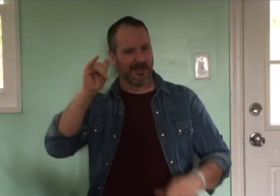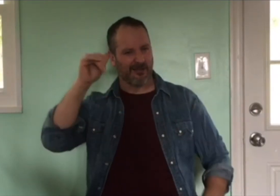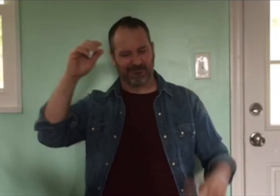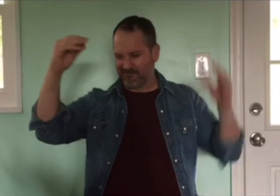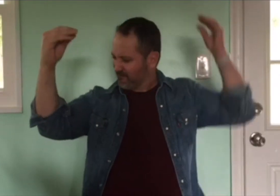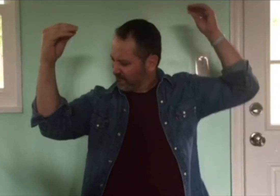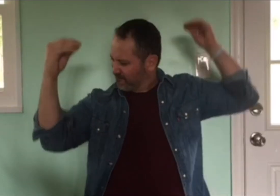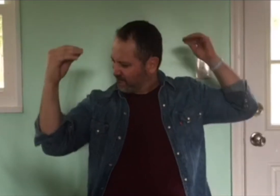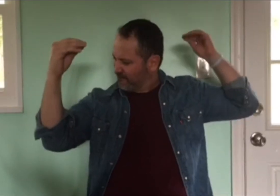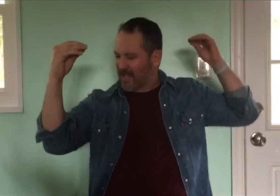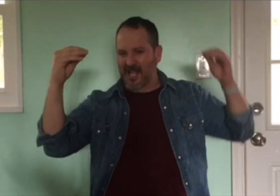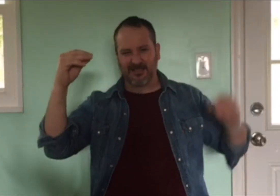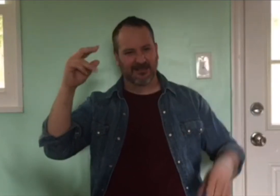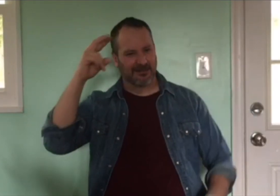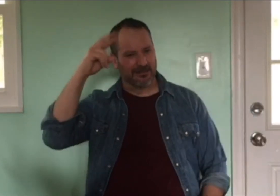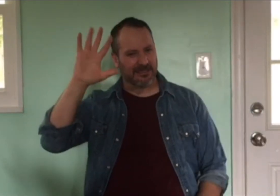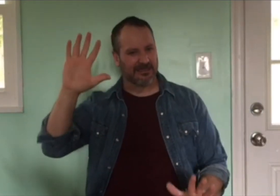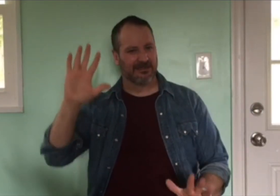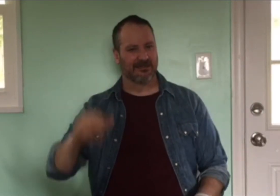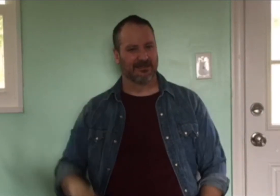I would like to show you a picture of him.